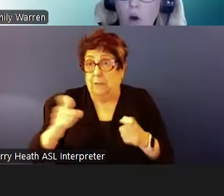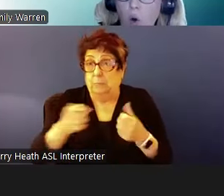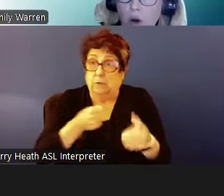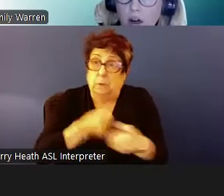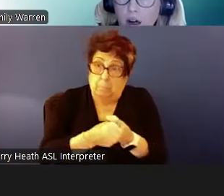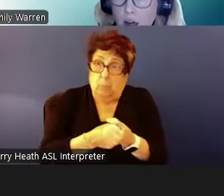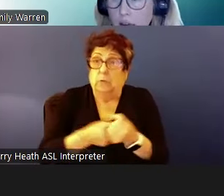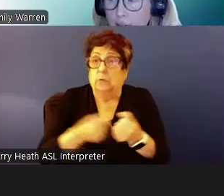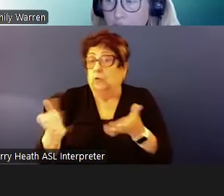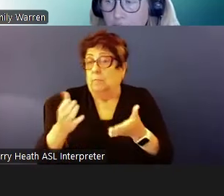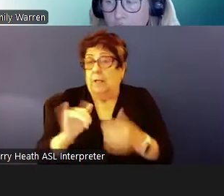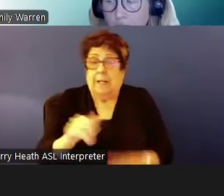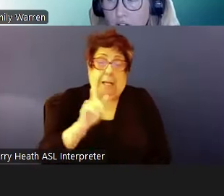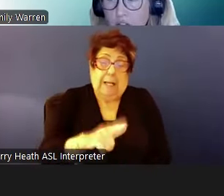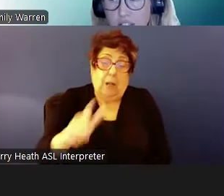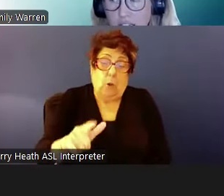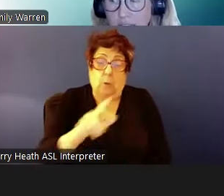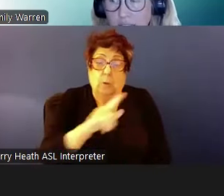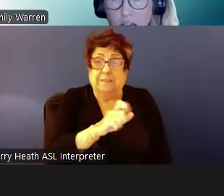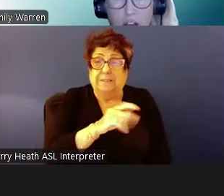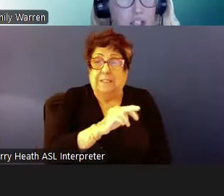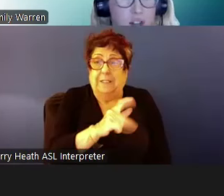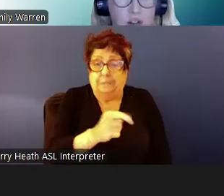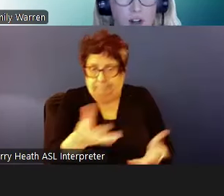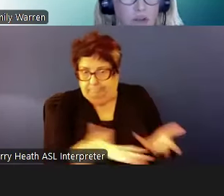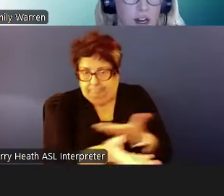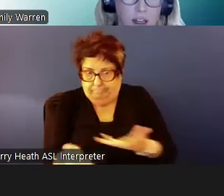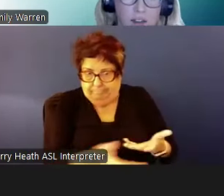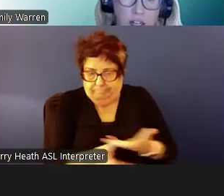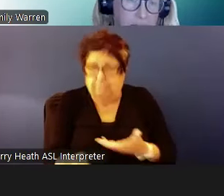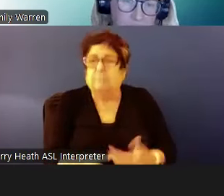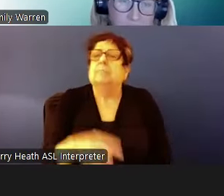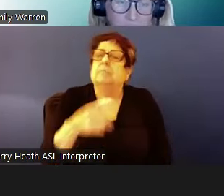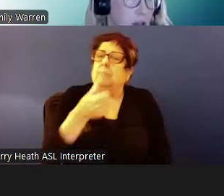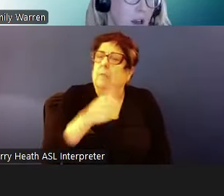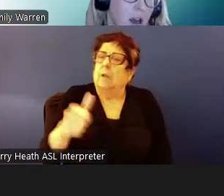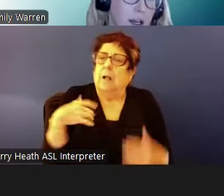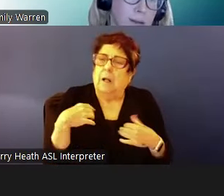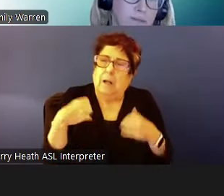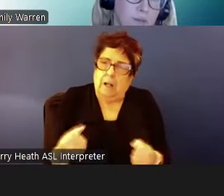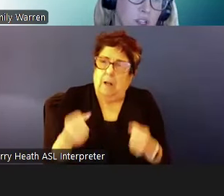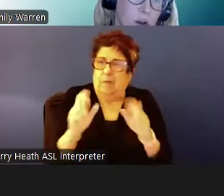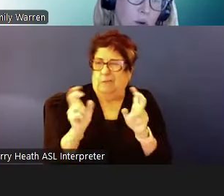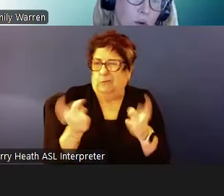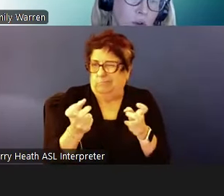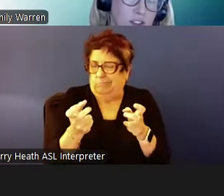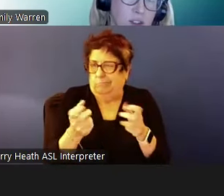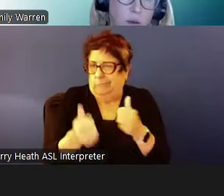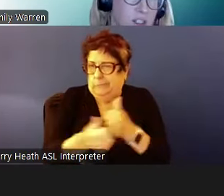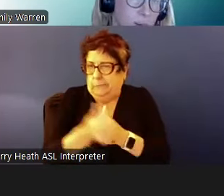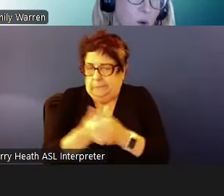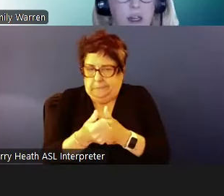or if there is any health issues that are threatening their tenancy. So, for example when we